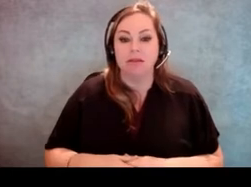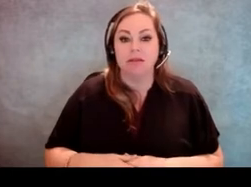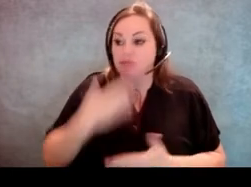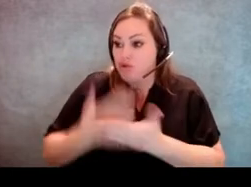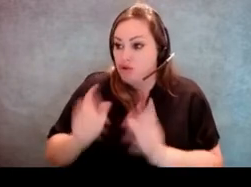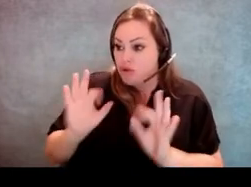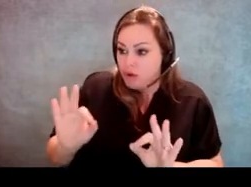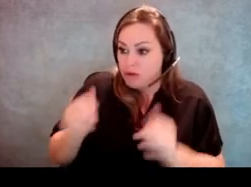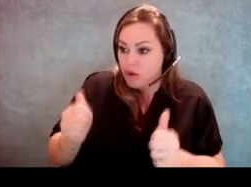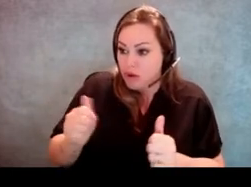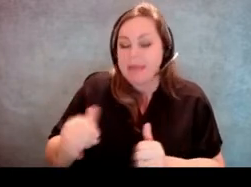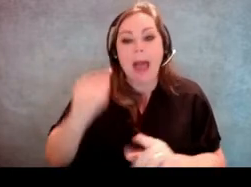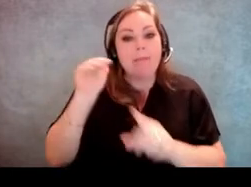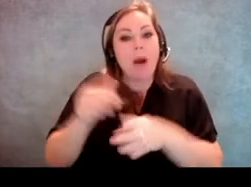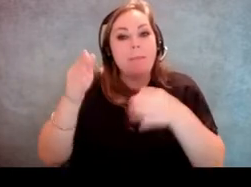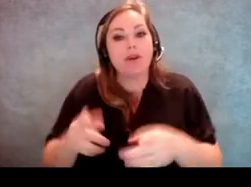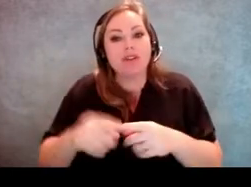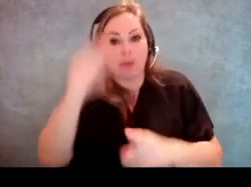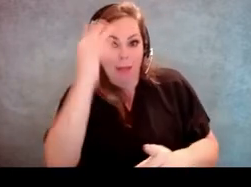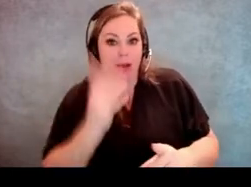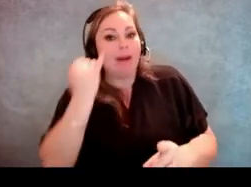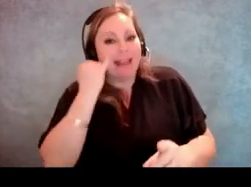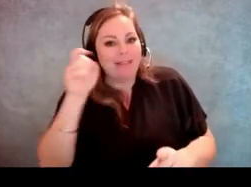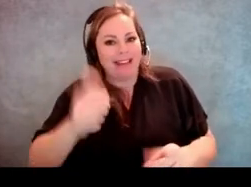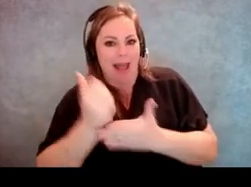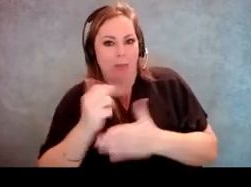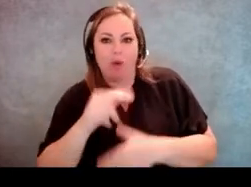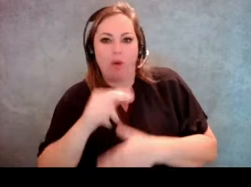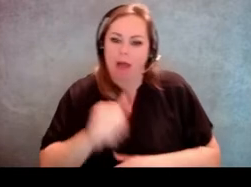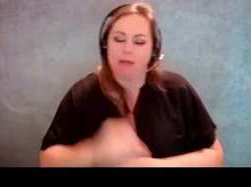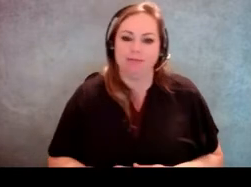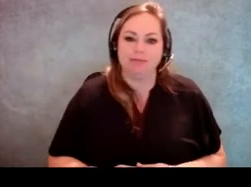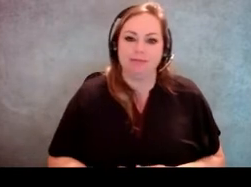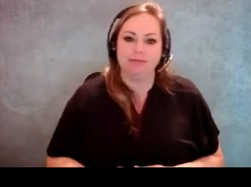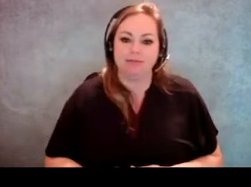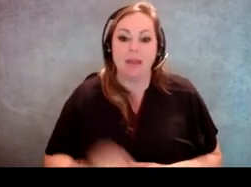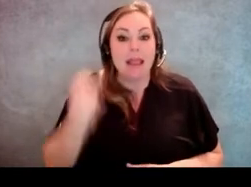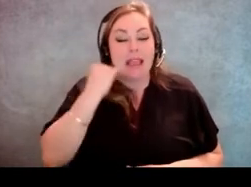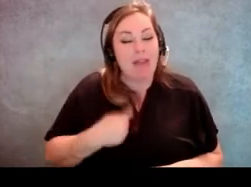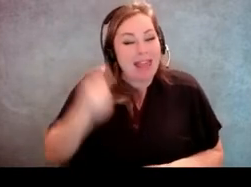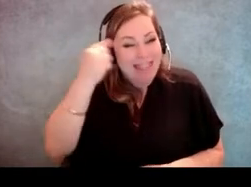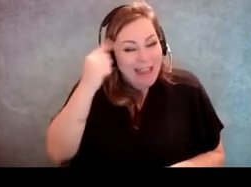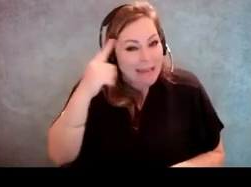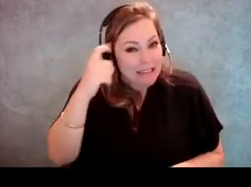And that will prompt the individual to let me know if they do or do not need help. And if I think that someone looks like